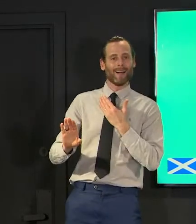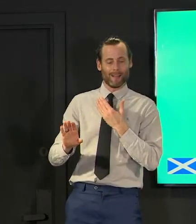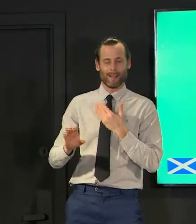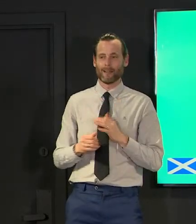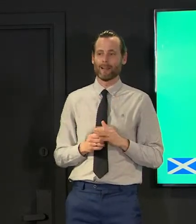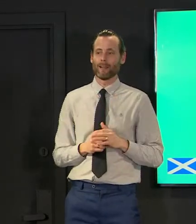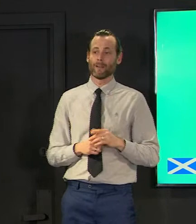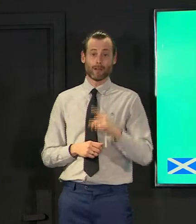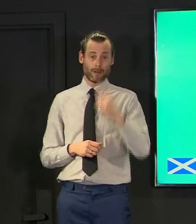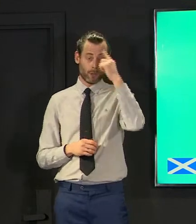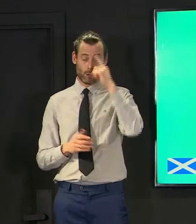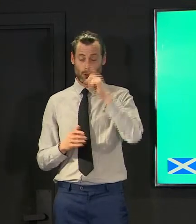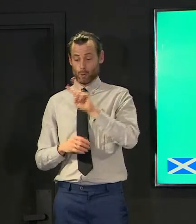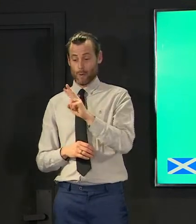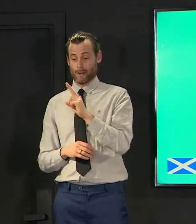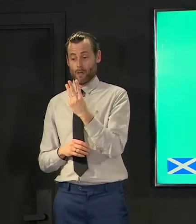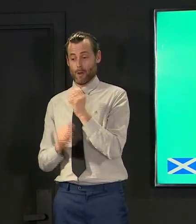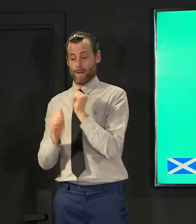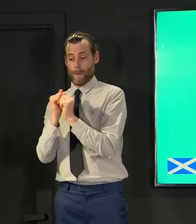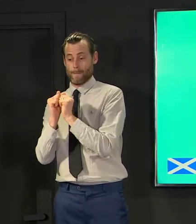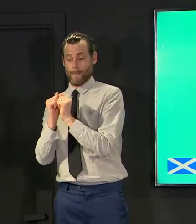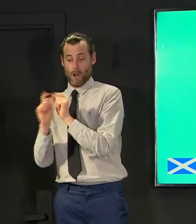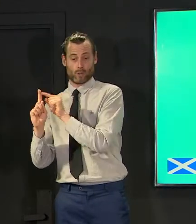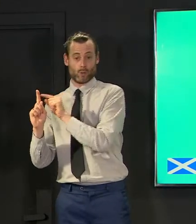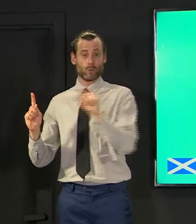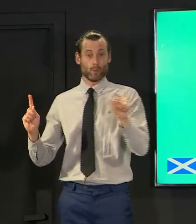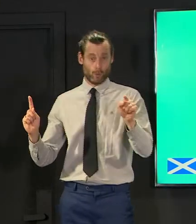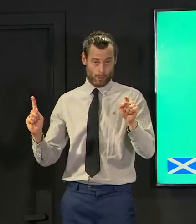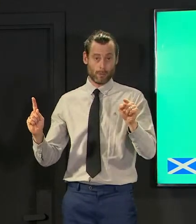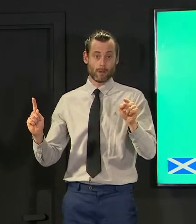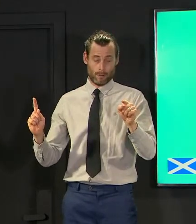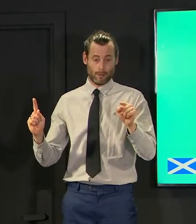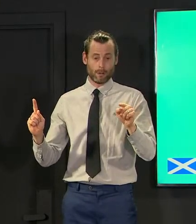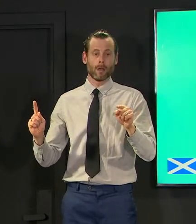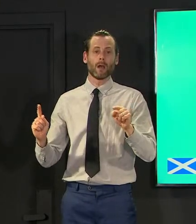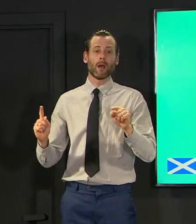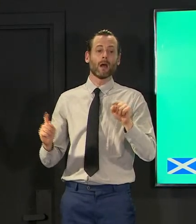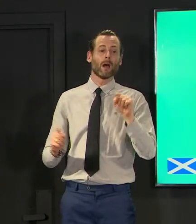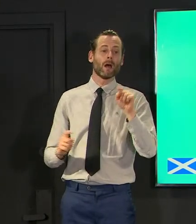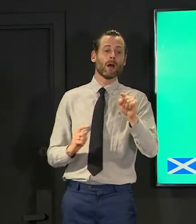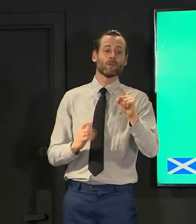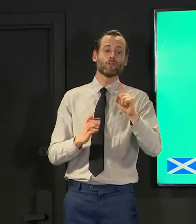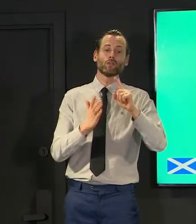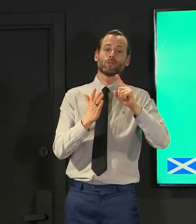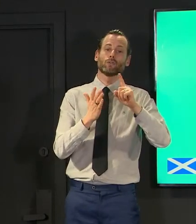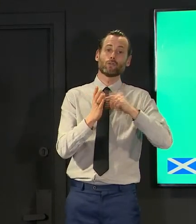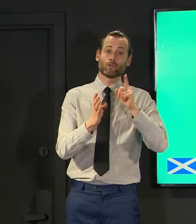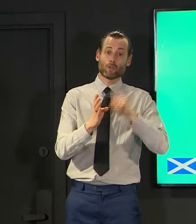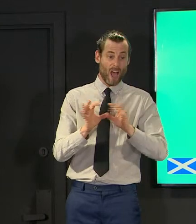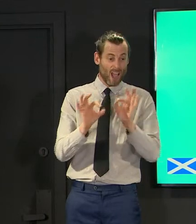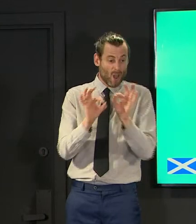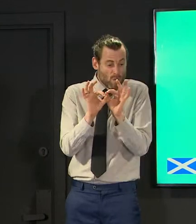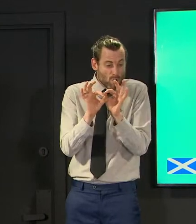the 23rd of march three months later before we got to no admissions no deaths no intensive care so